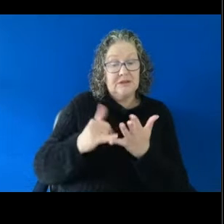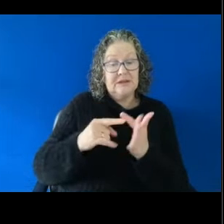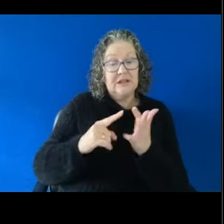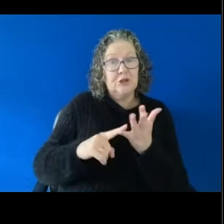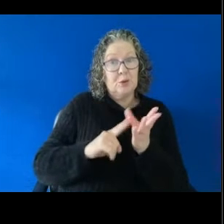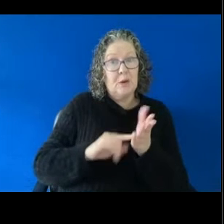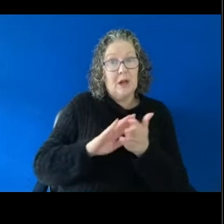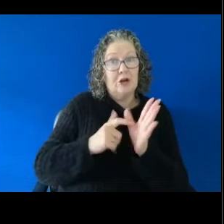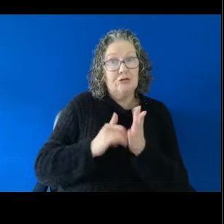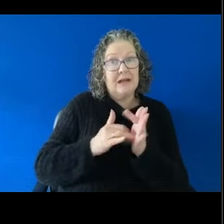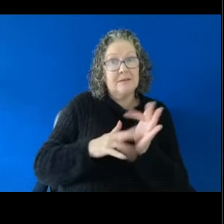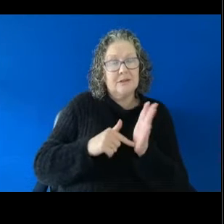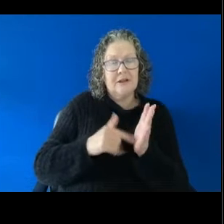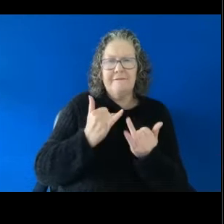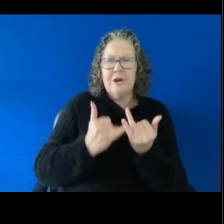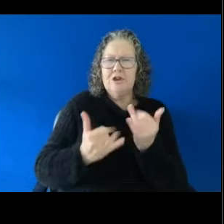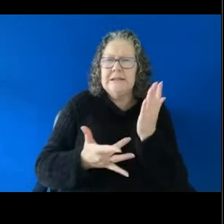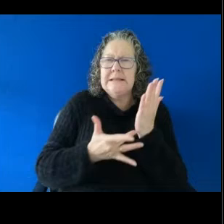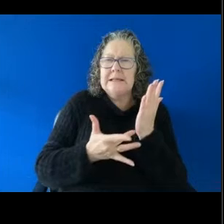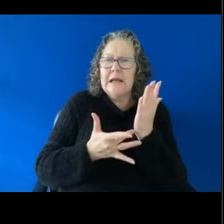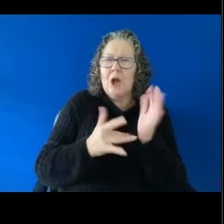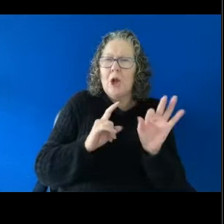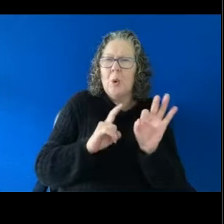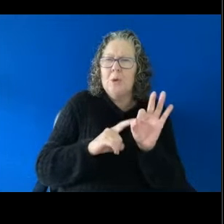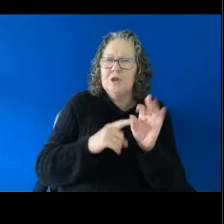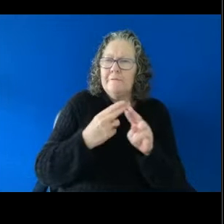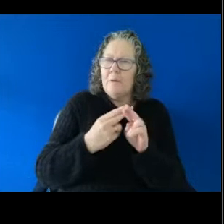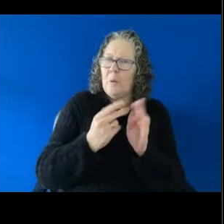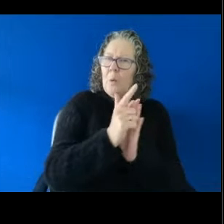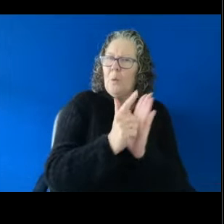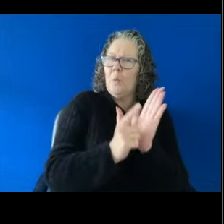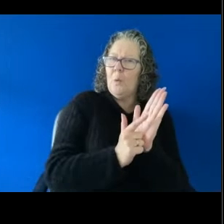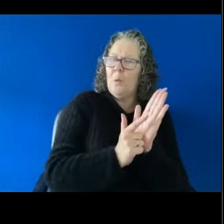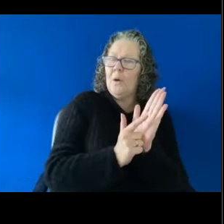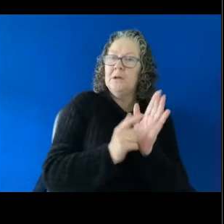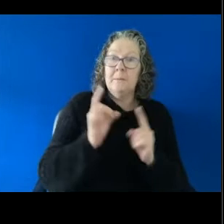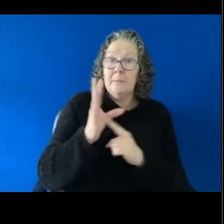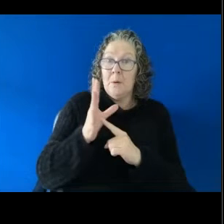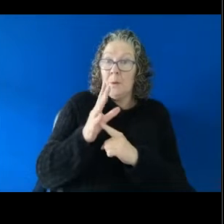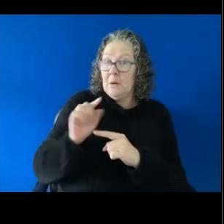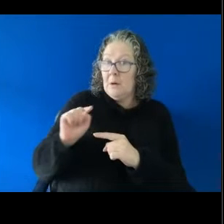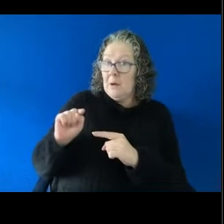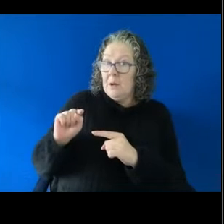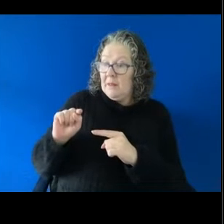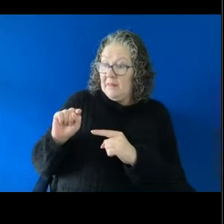question and it's really important that clients are referred for advice about what's been said